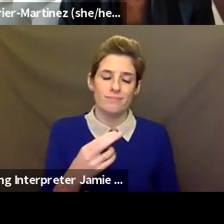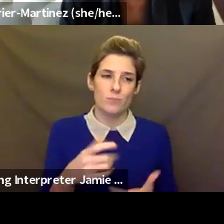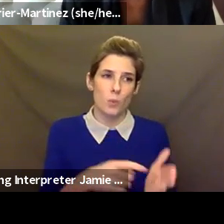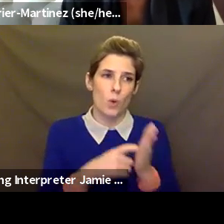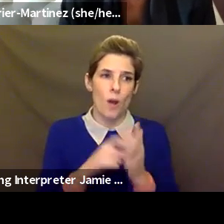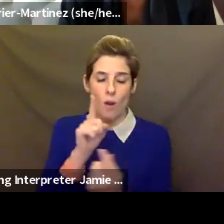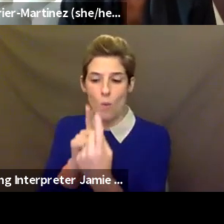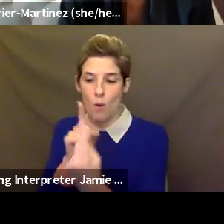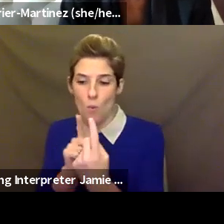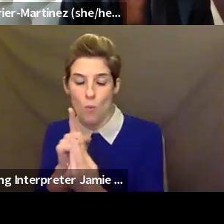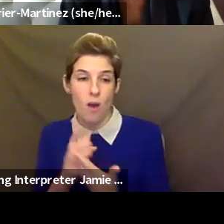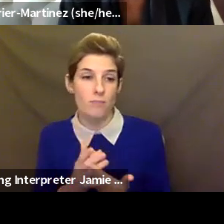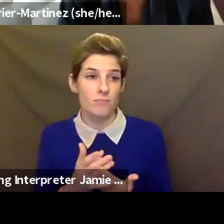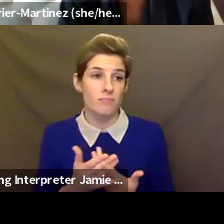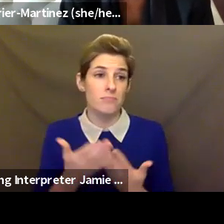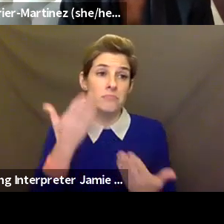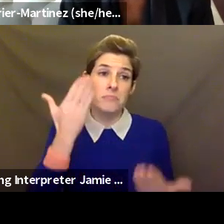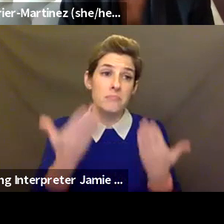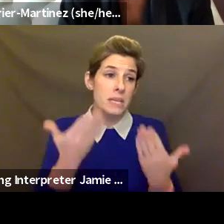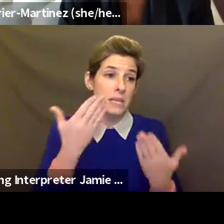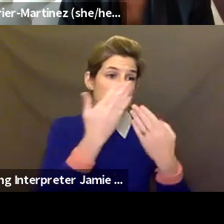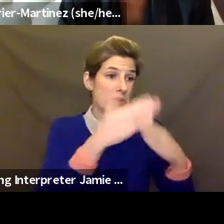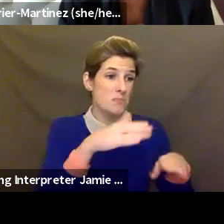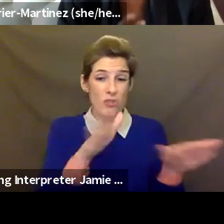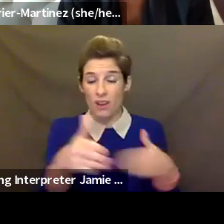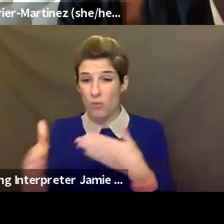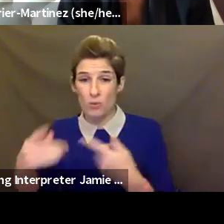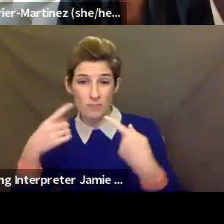room. I've had success in that, in realizing that a student is